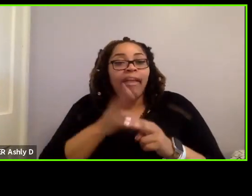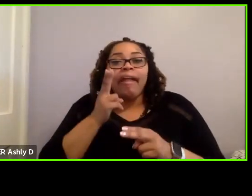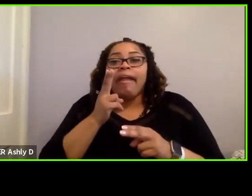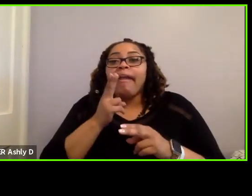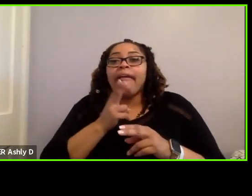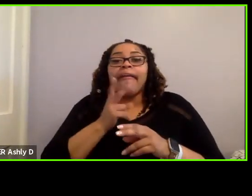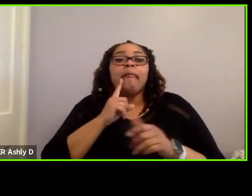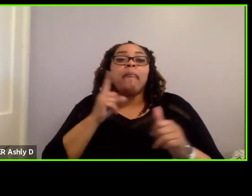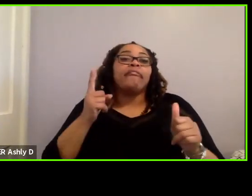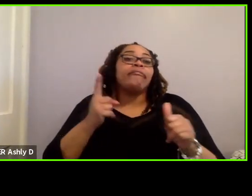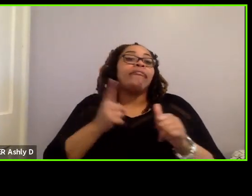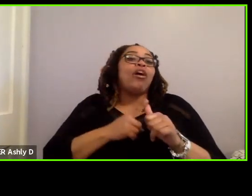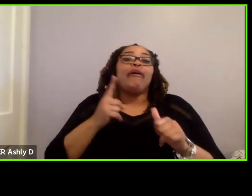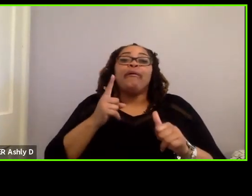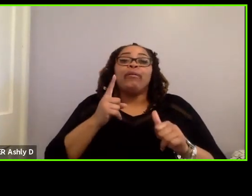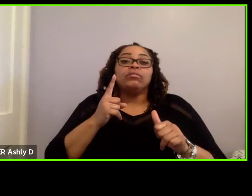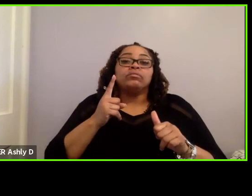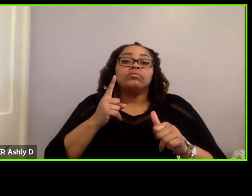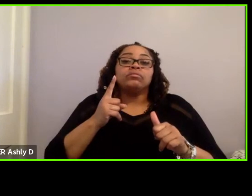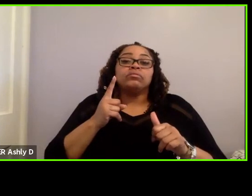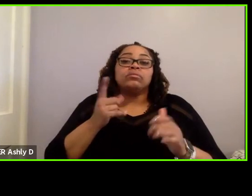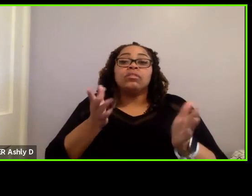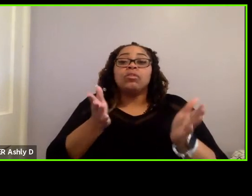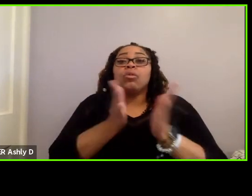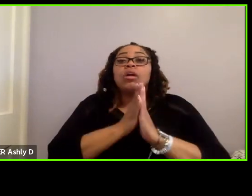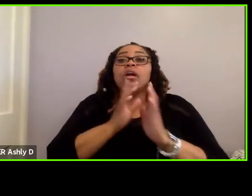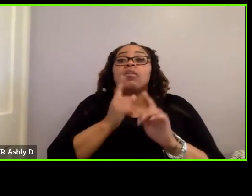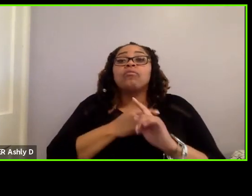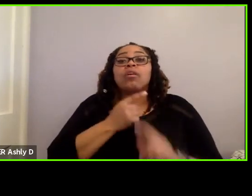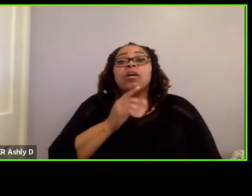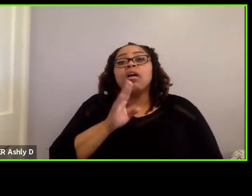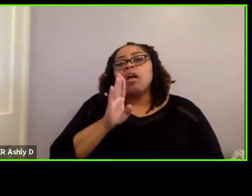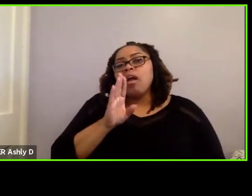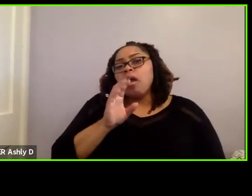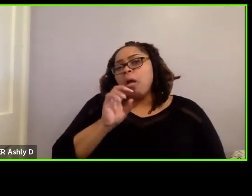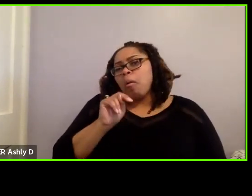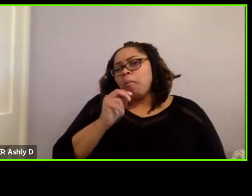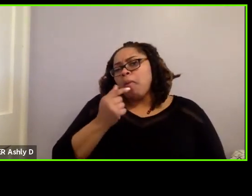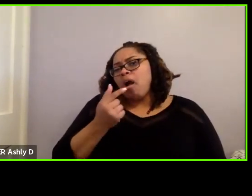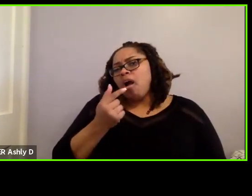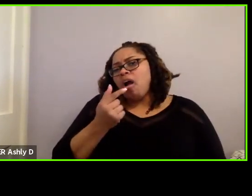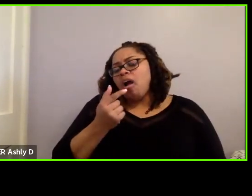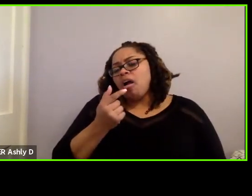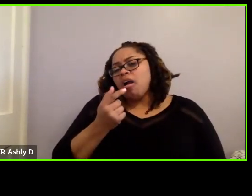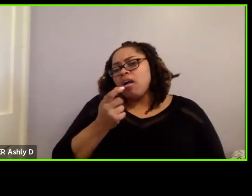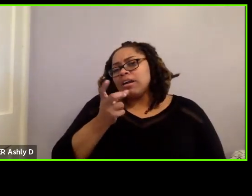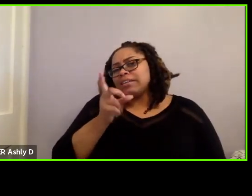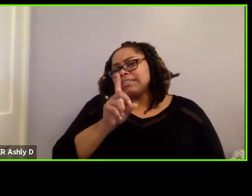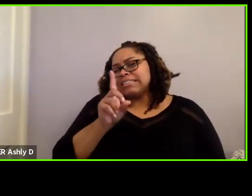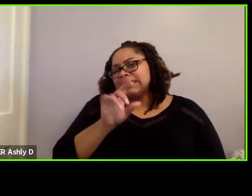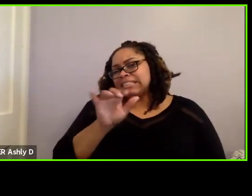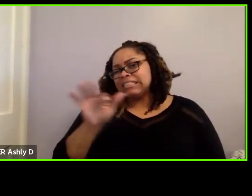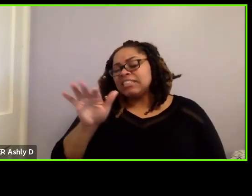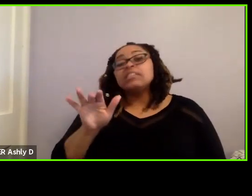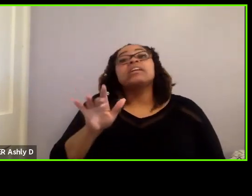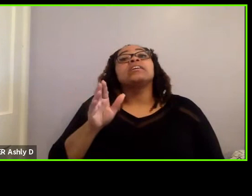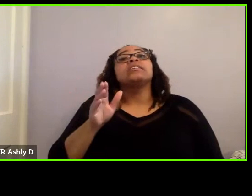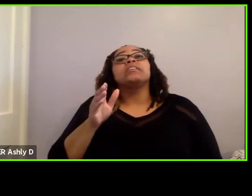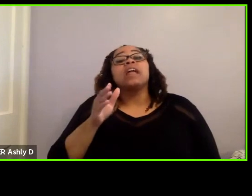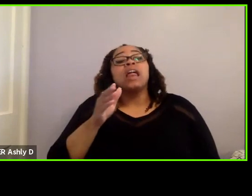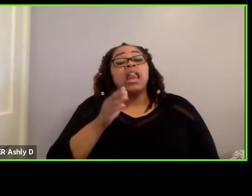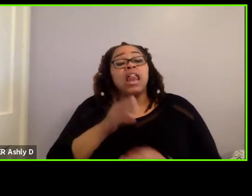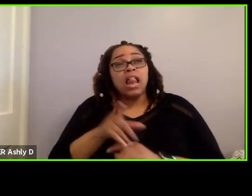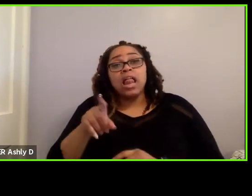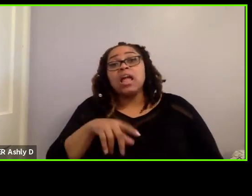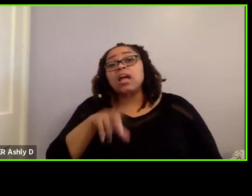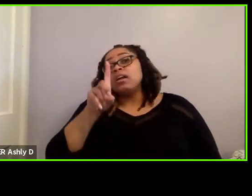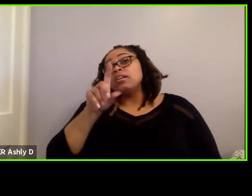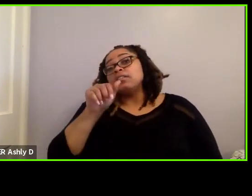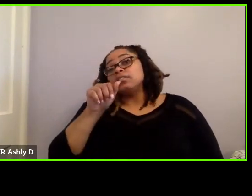our first request is from Bong D., and after them will be Donna D.